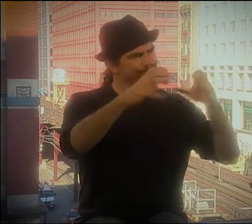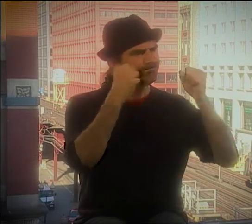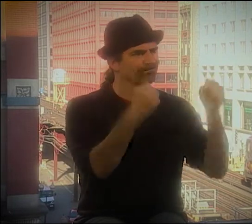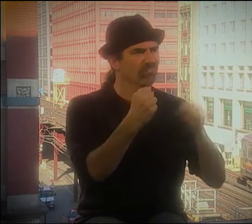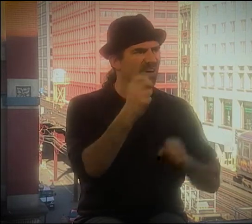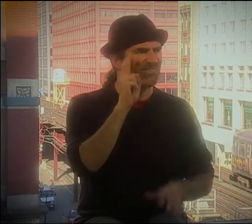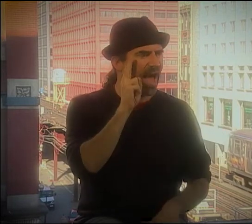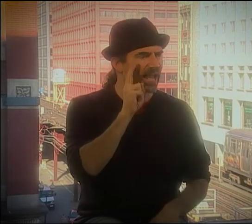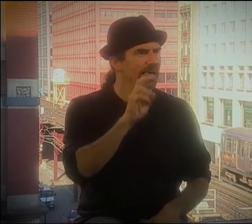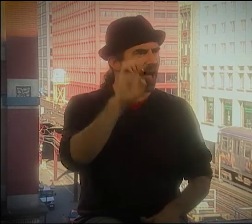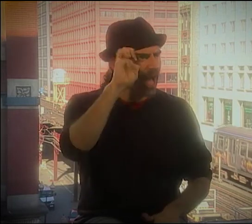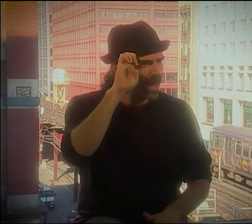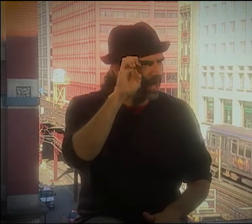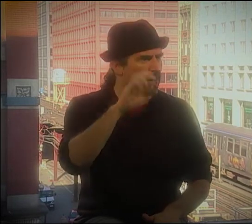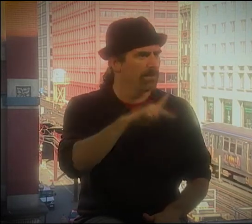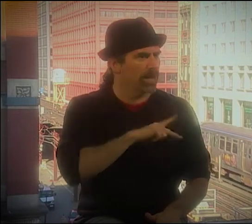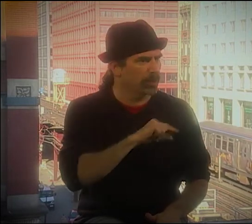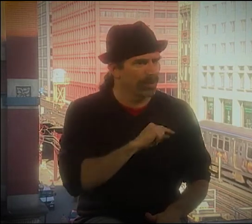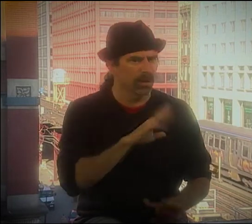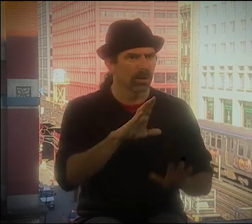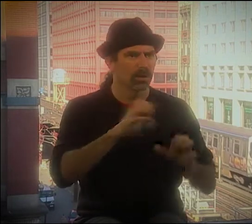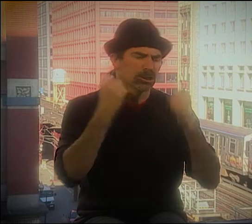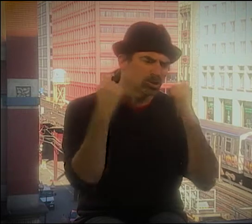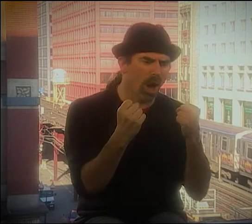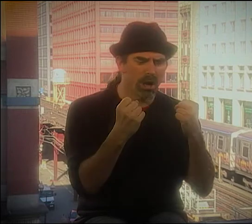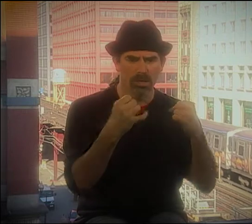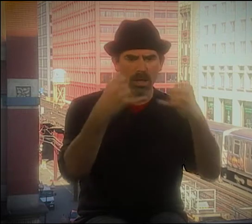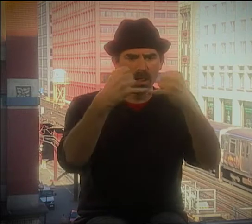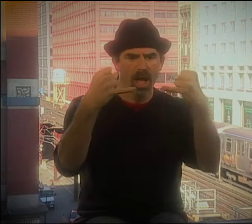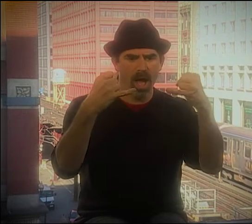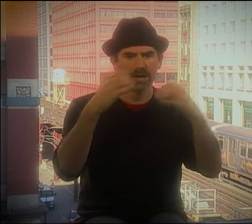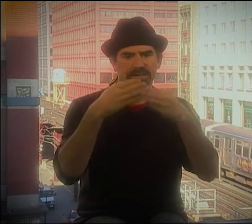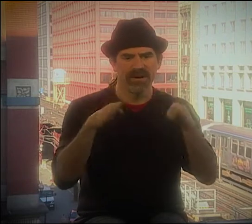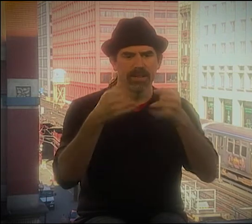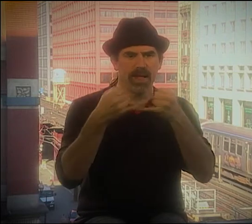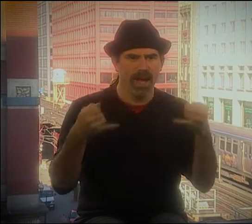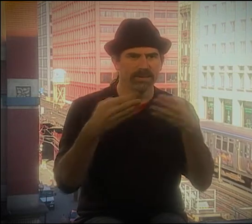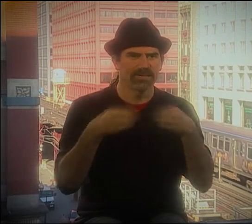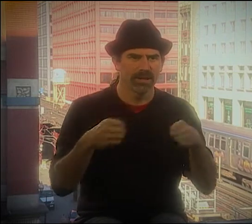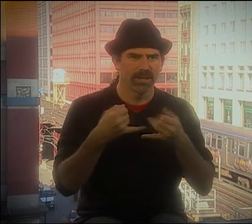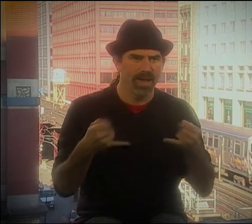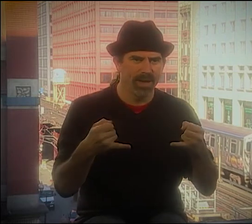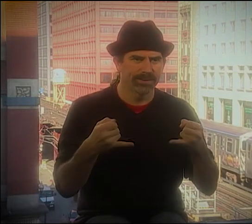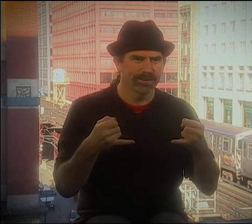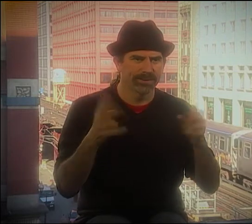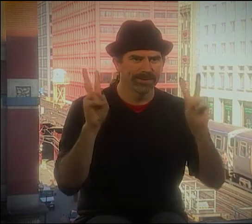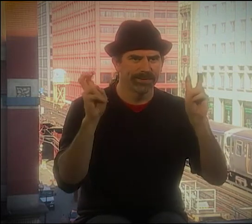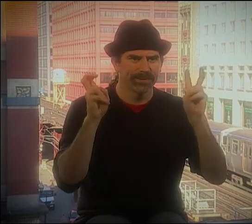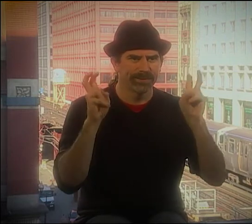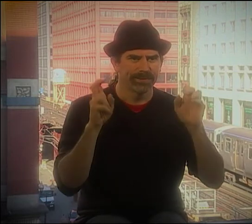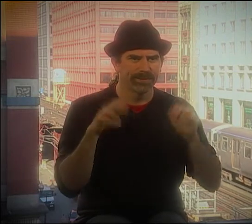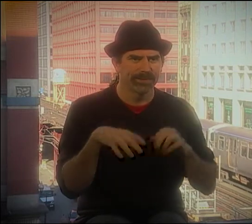YOU KNOW, THERE WERE ALL KINDS OF DIFFERENT LEVELS. AT THAT TIME, WE HAD POETS LIKE CLAYTON VALLI AND ELLA LENTZ.